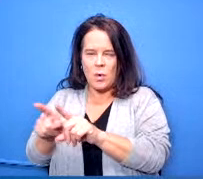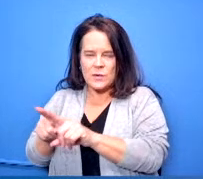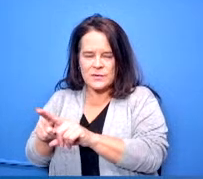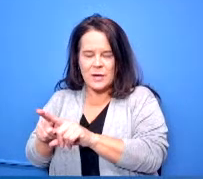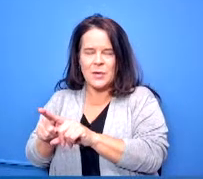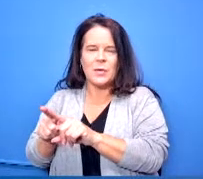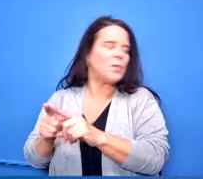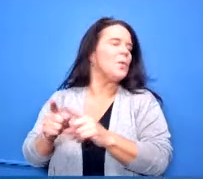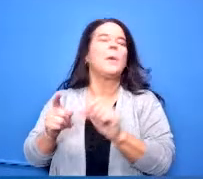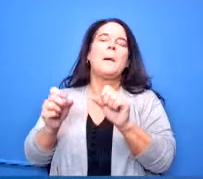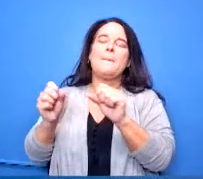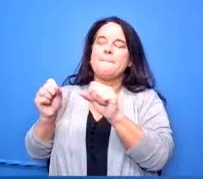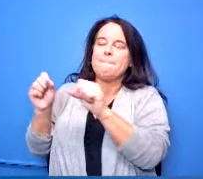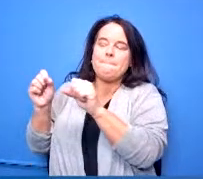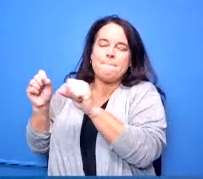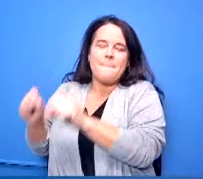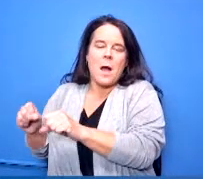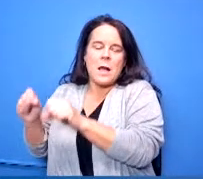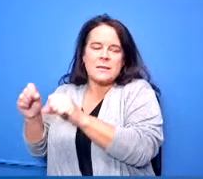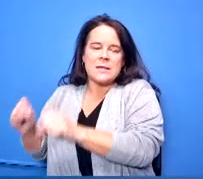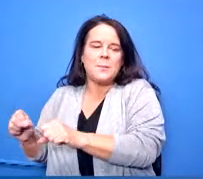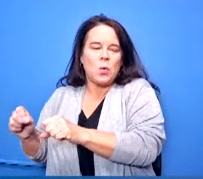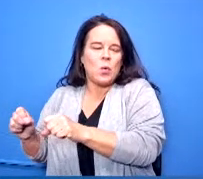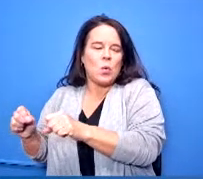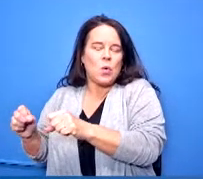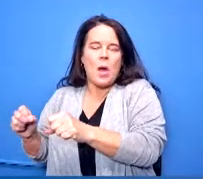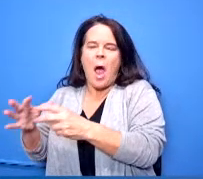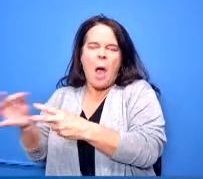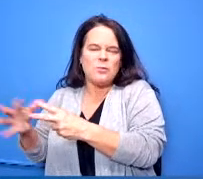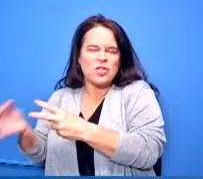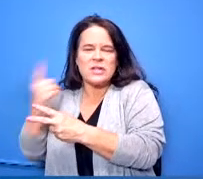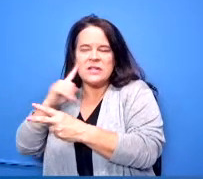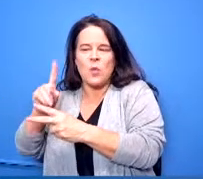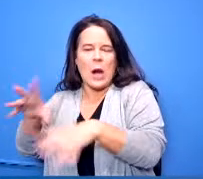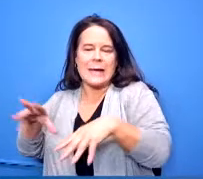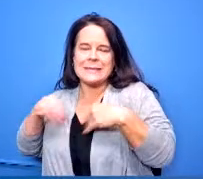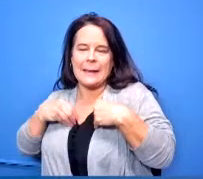pathways to getting into the workforce so at children's hospital vos auto just